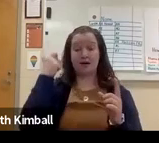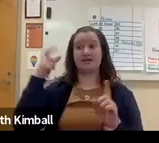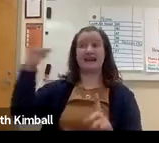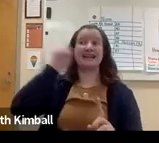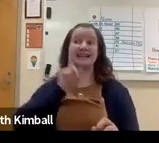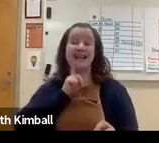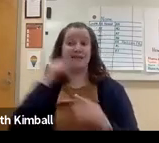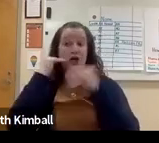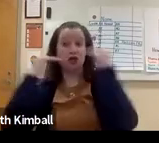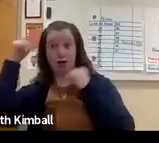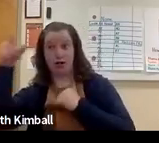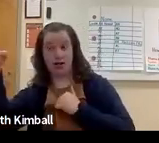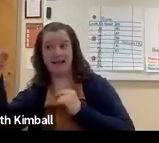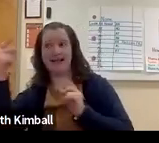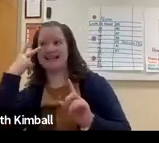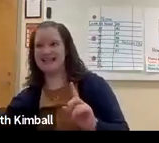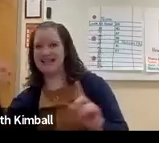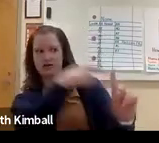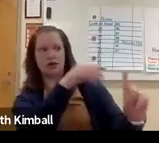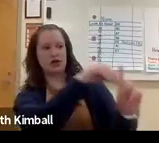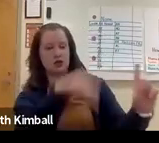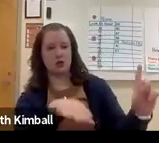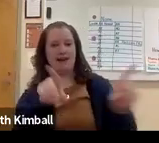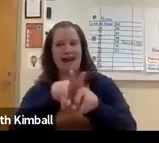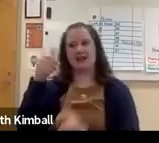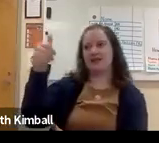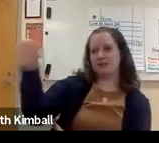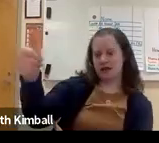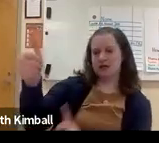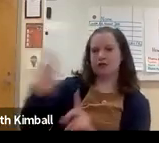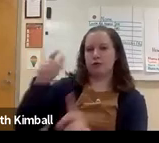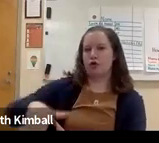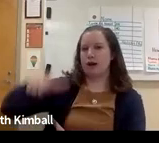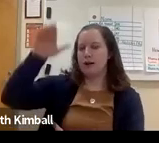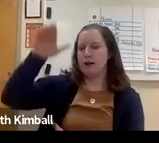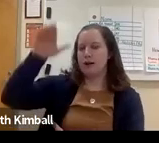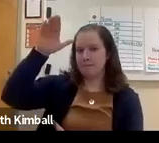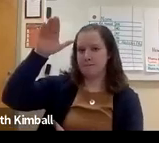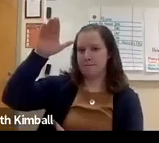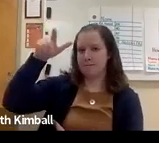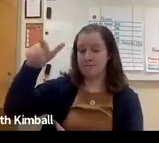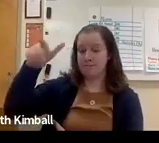And I know they are often happy to help. Because if you remember deaf adults have experienced